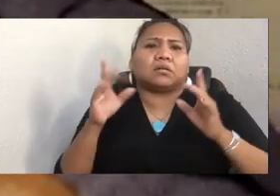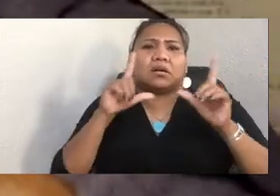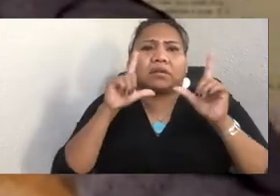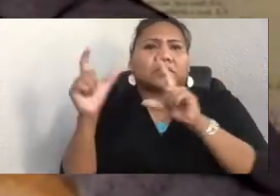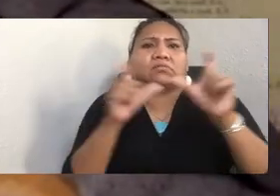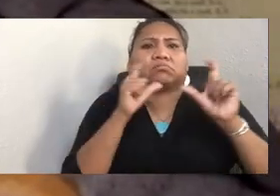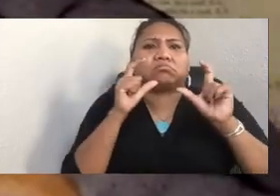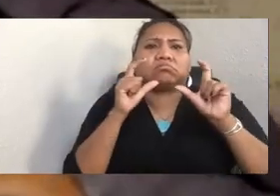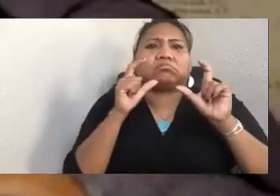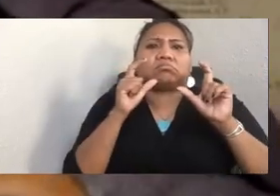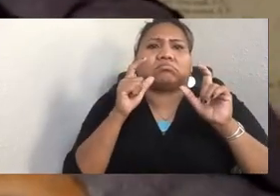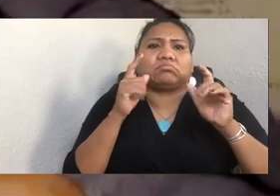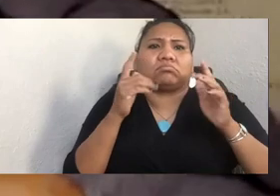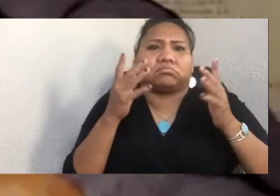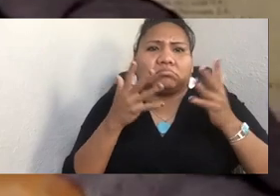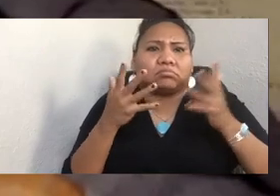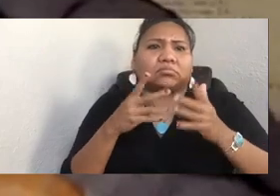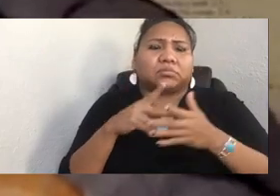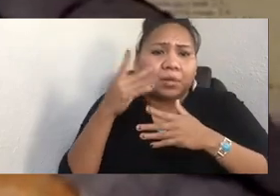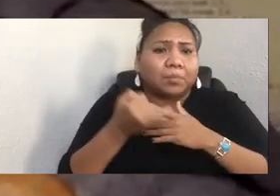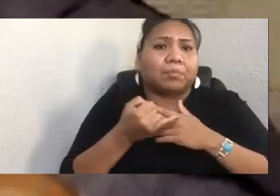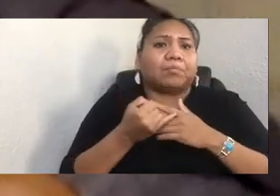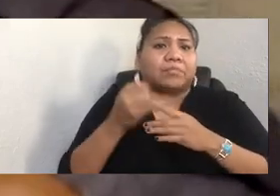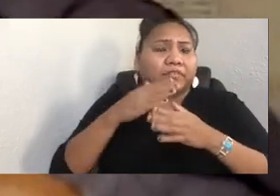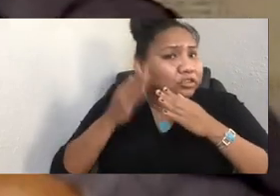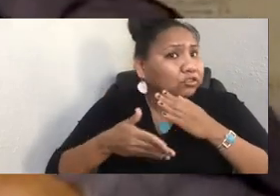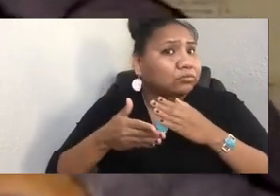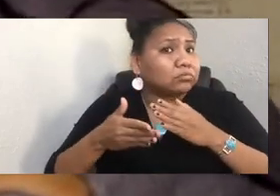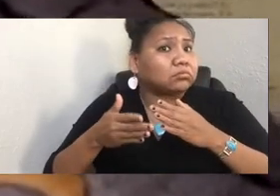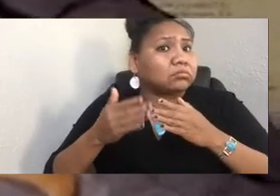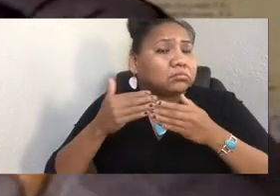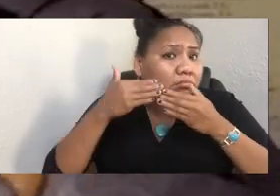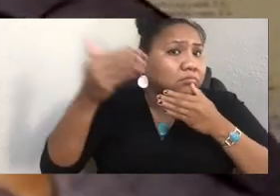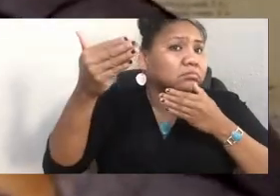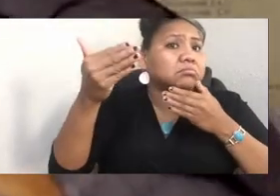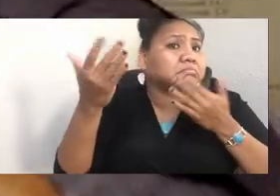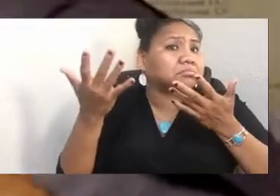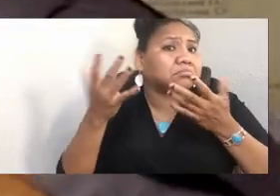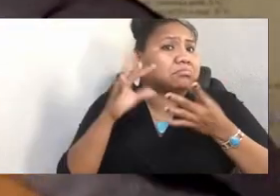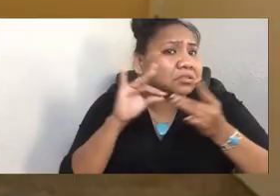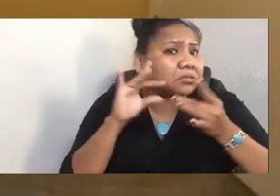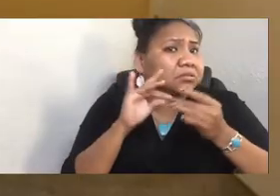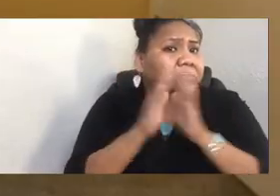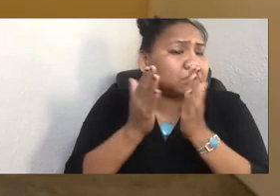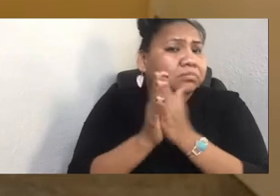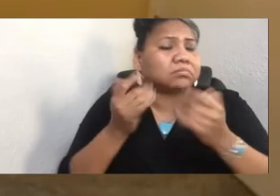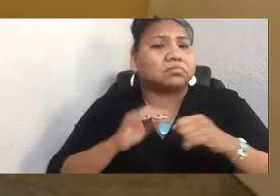Or what are some things that are coming up? You mentioned the book, as well. The book is on its way.